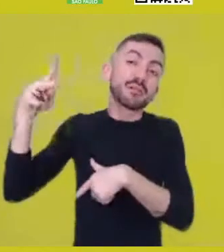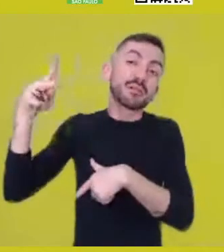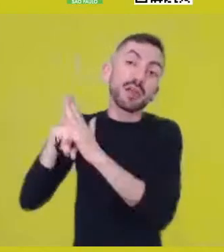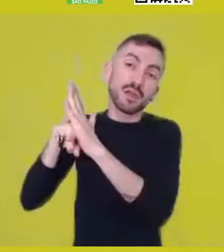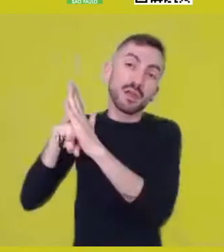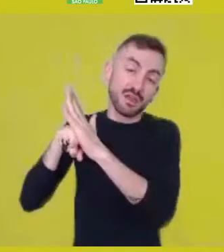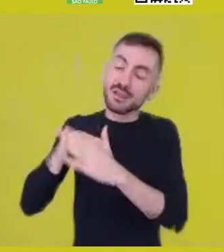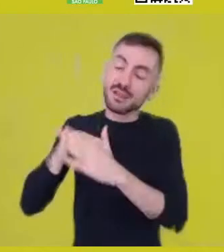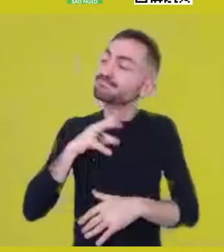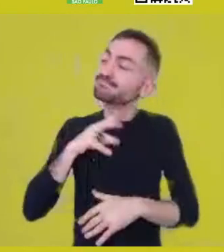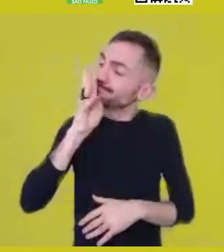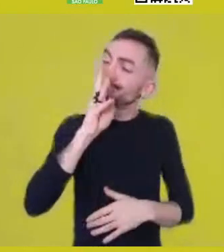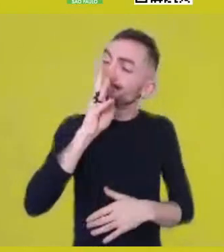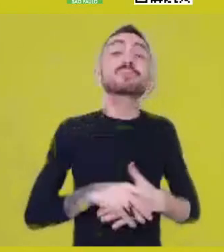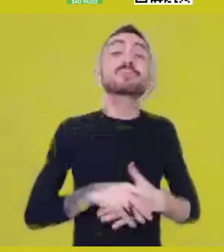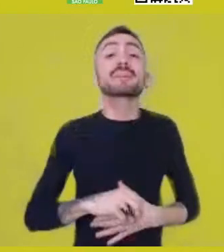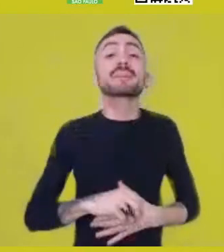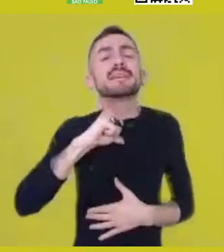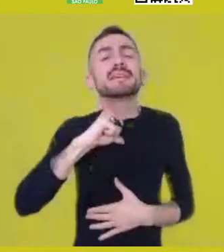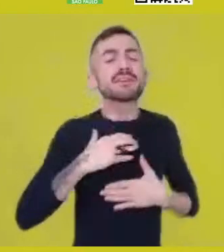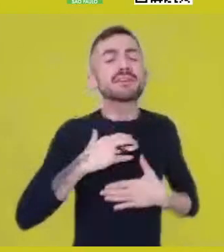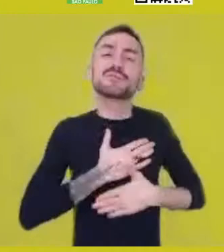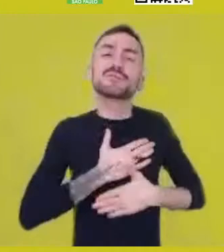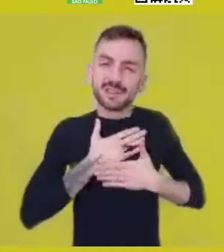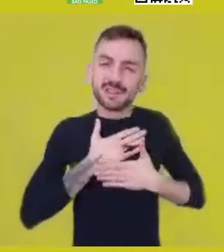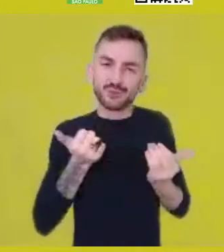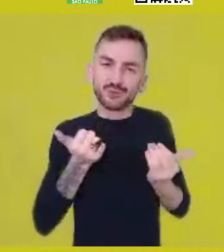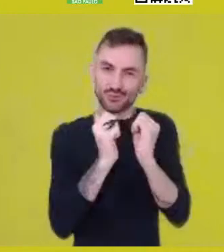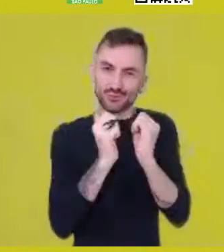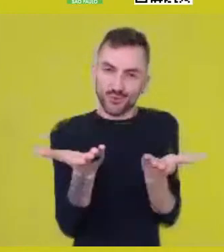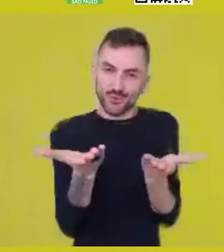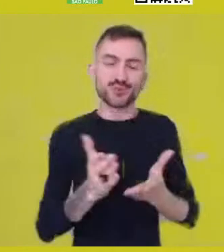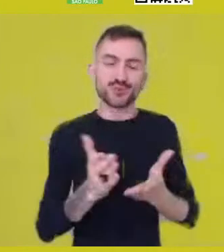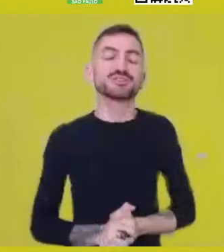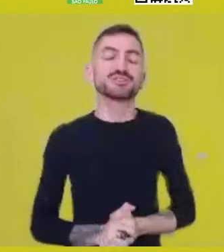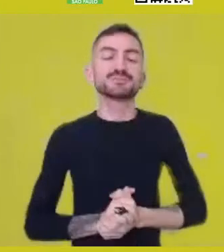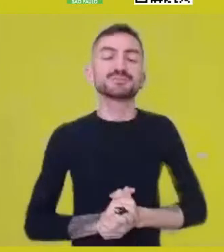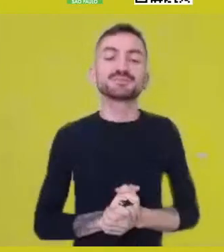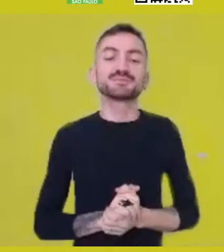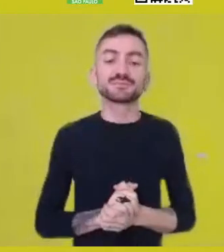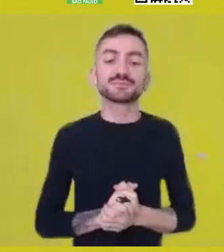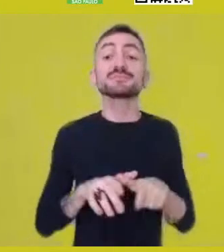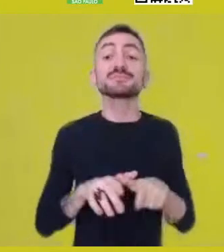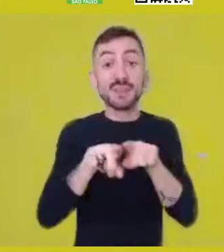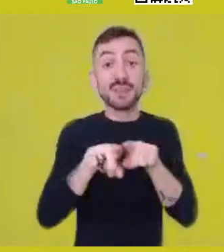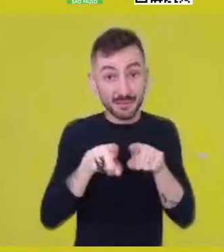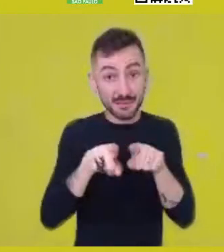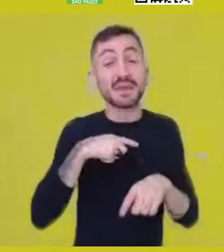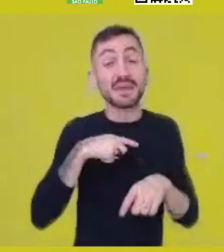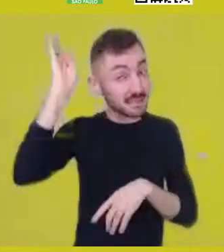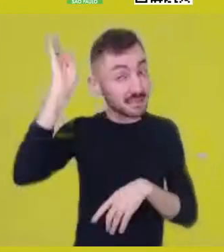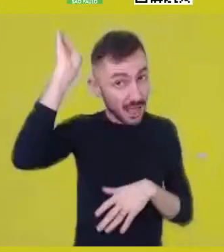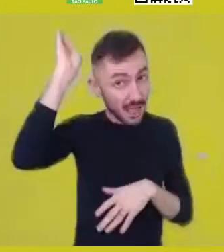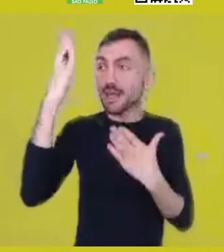and I’m happy to be on this panel. Also thank Sesc for the invitation